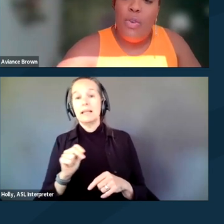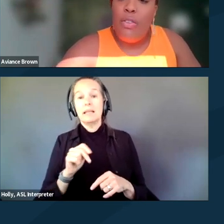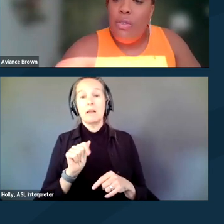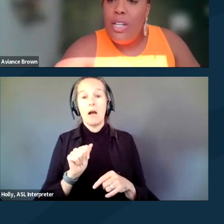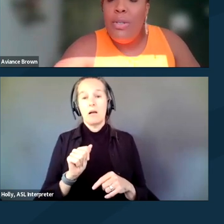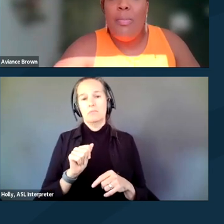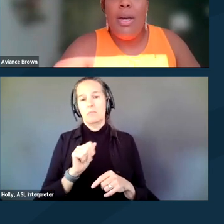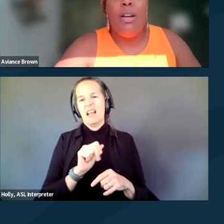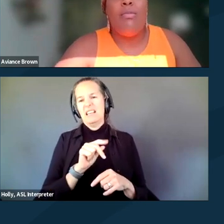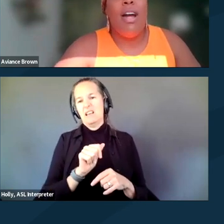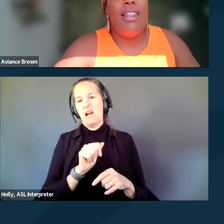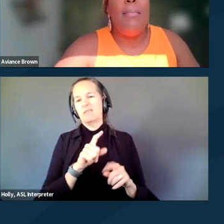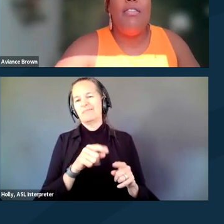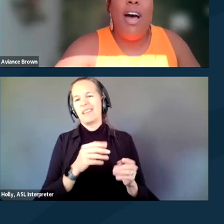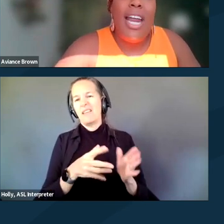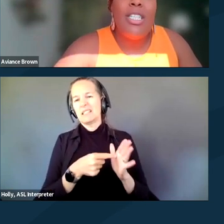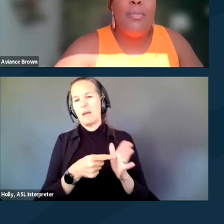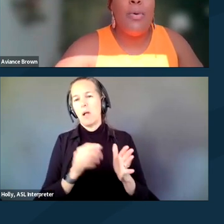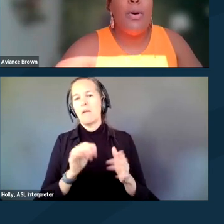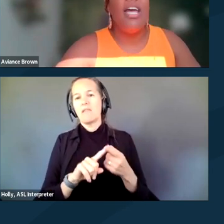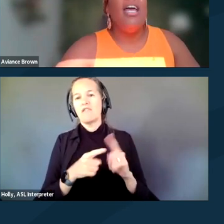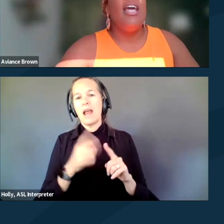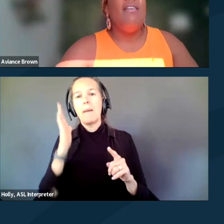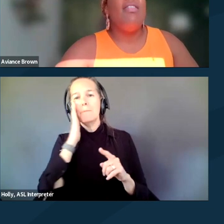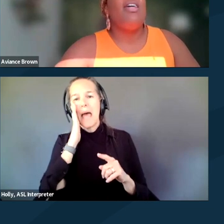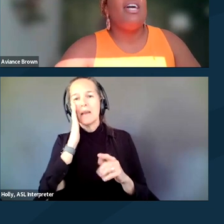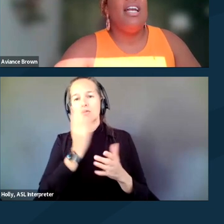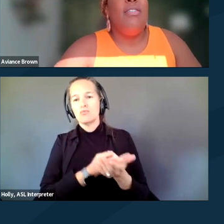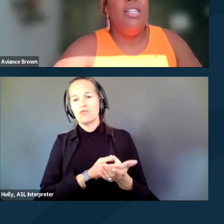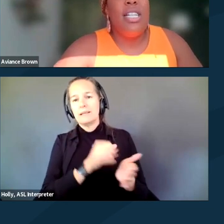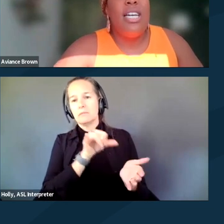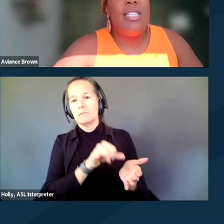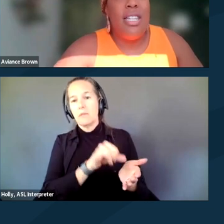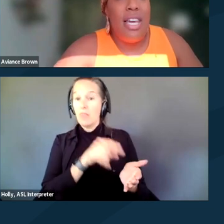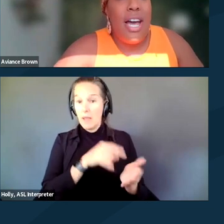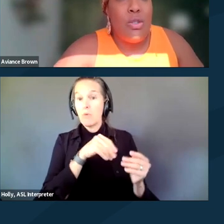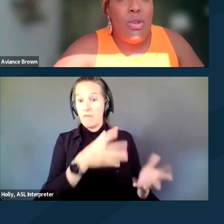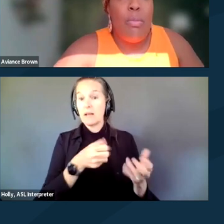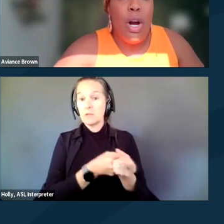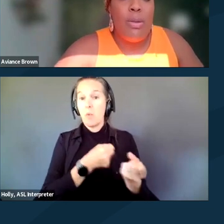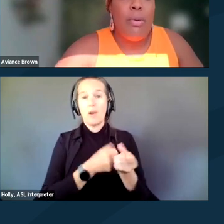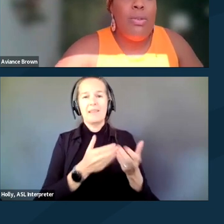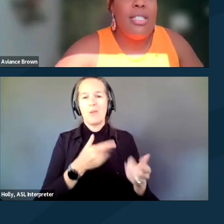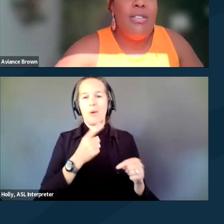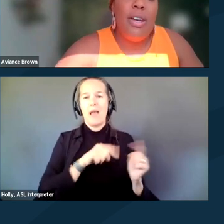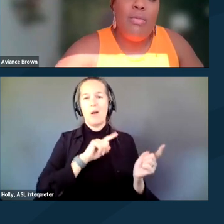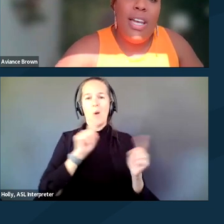for a friend who was bedridden, right? They provided support even though they cannot physically attend the actual march and protest event,